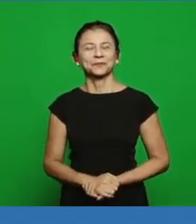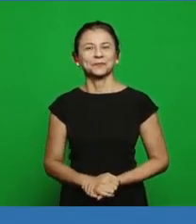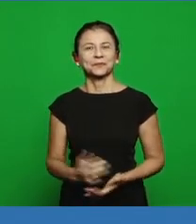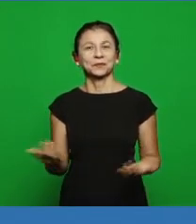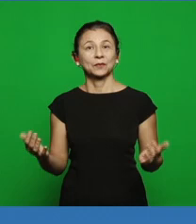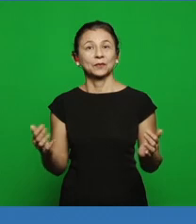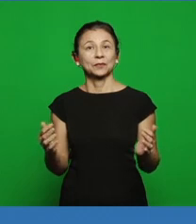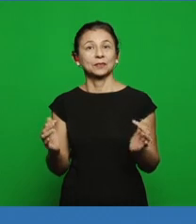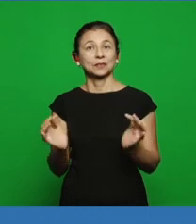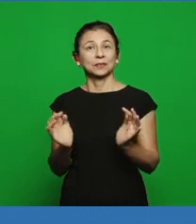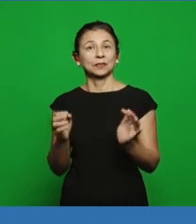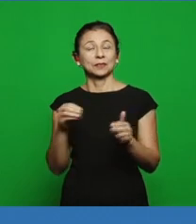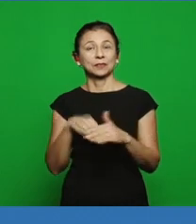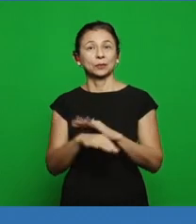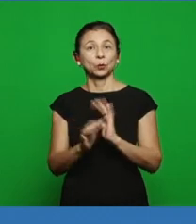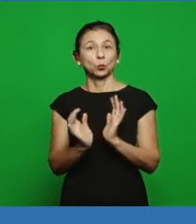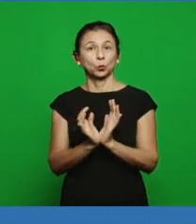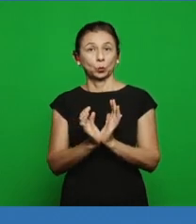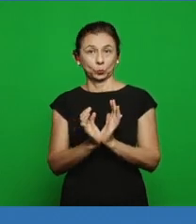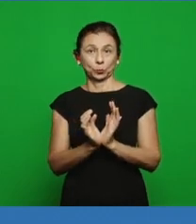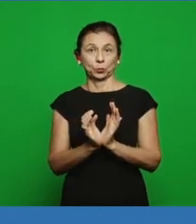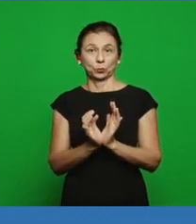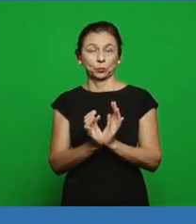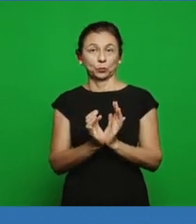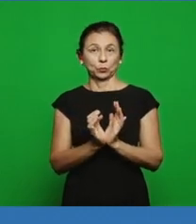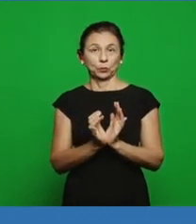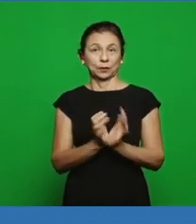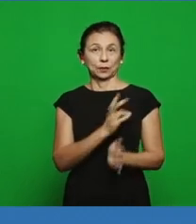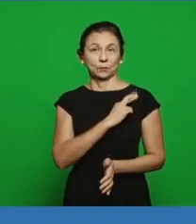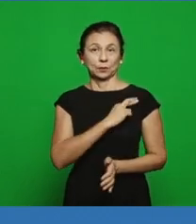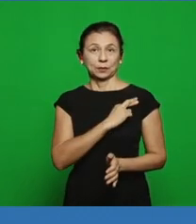that takes care of the work abroad; He, Pastor Alexandre